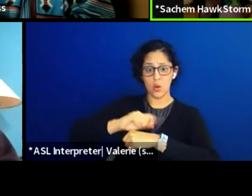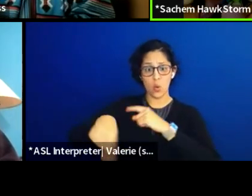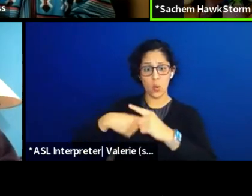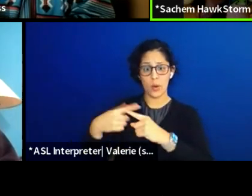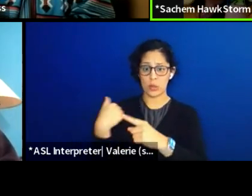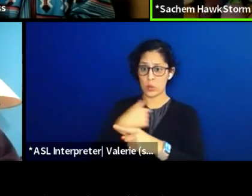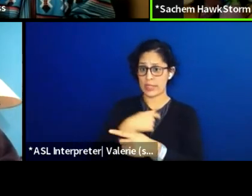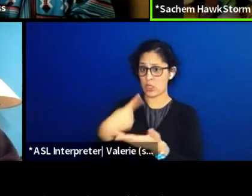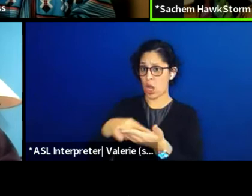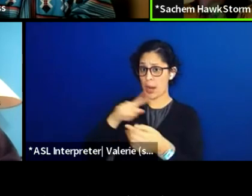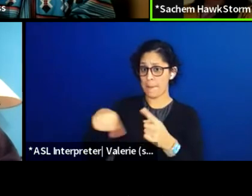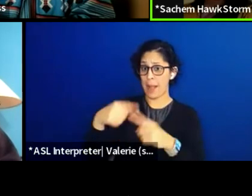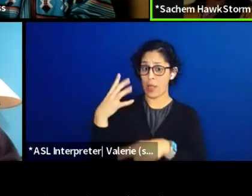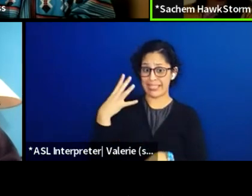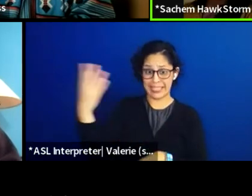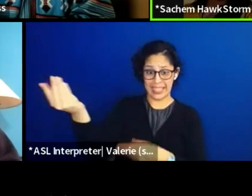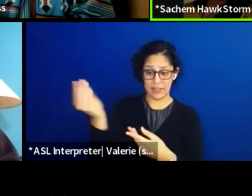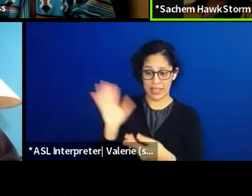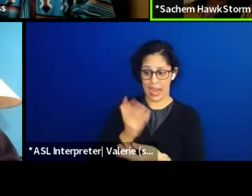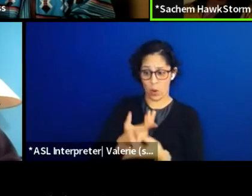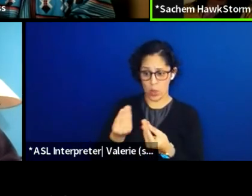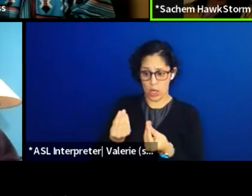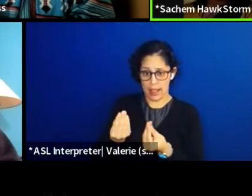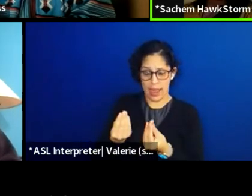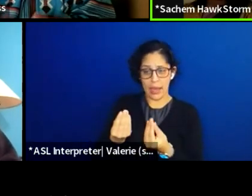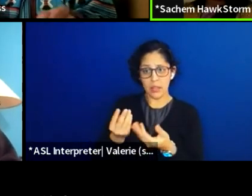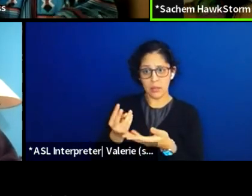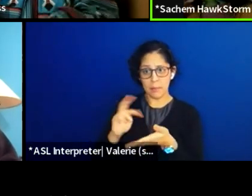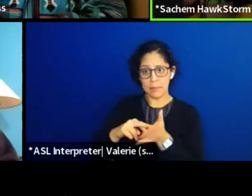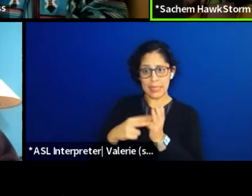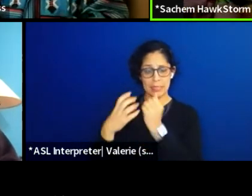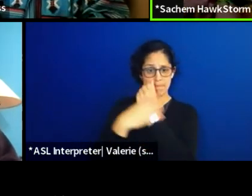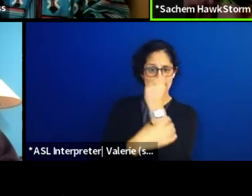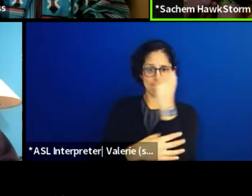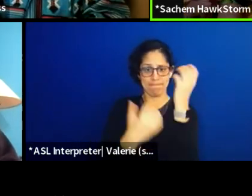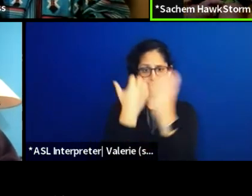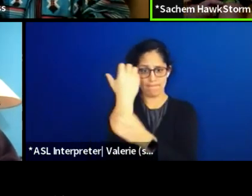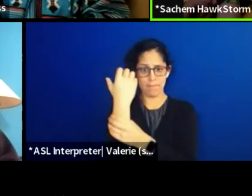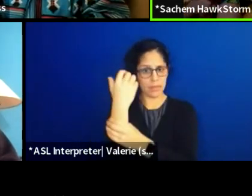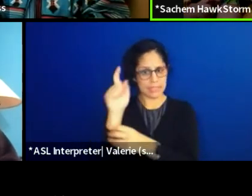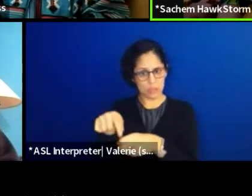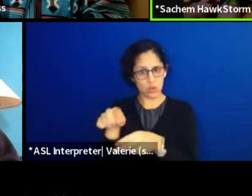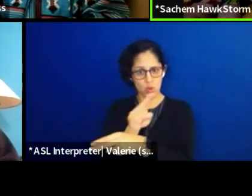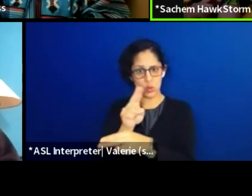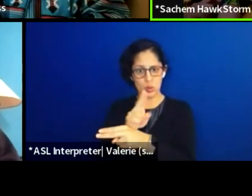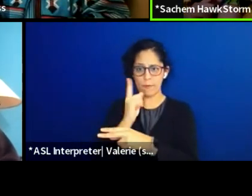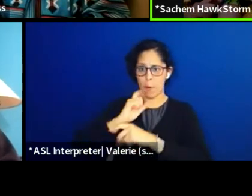because you needs to go protect and they all have a me... They all have a...